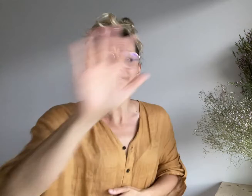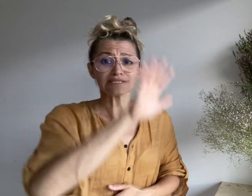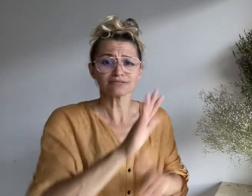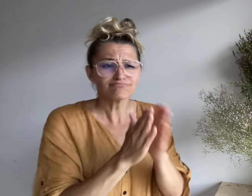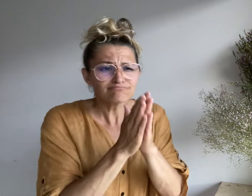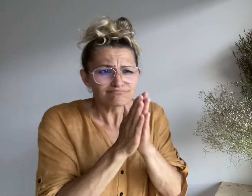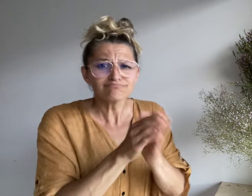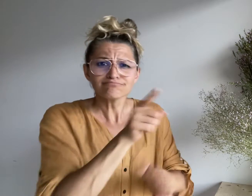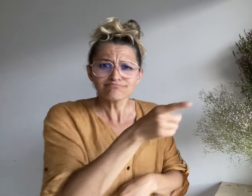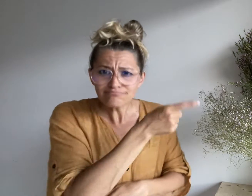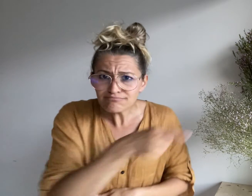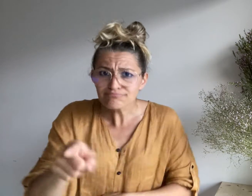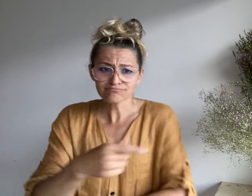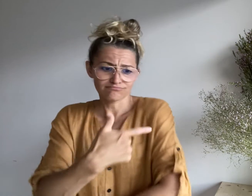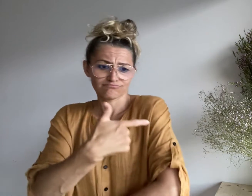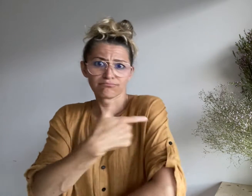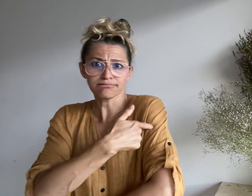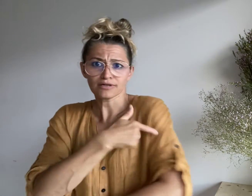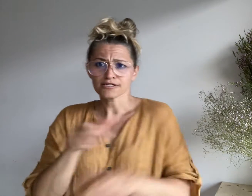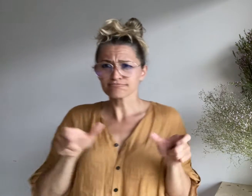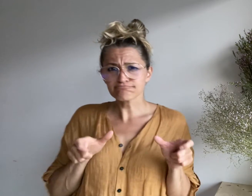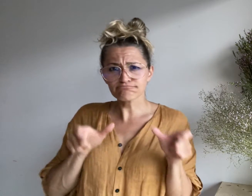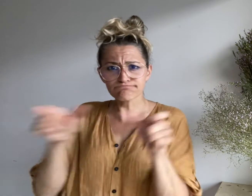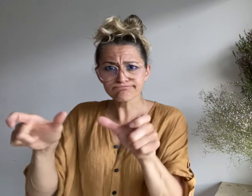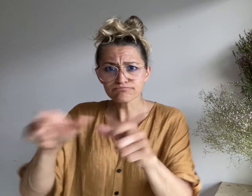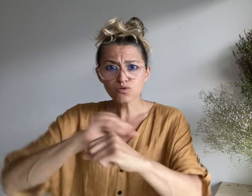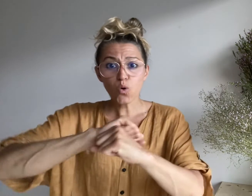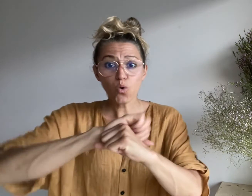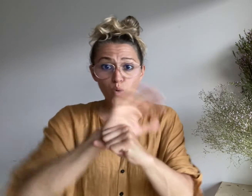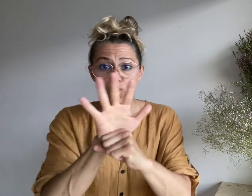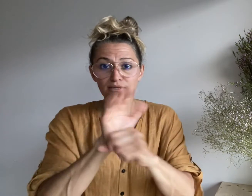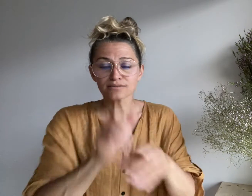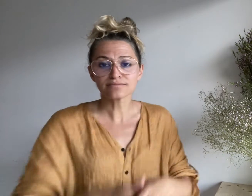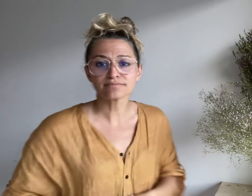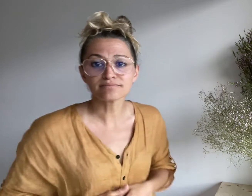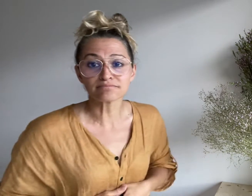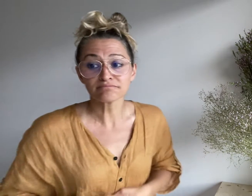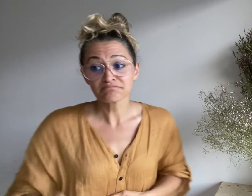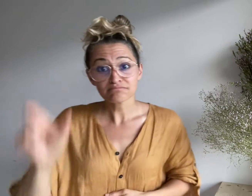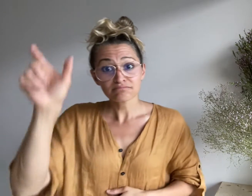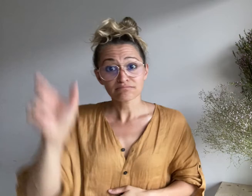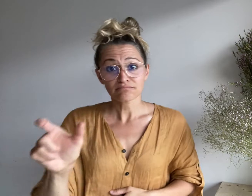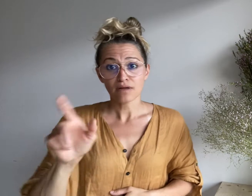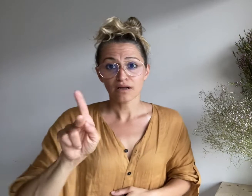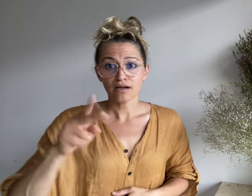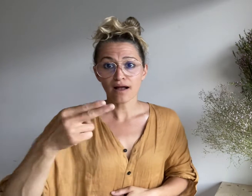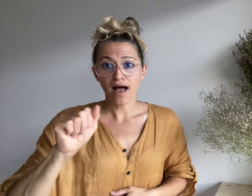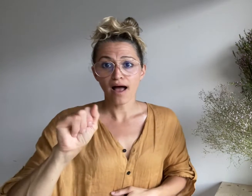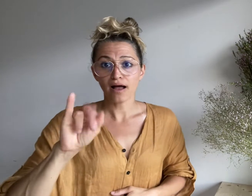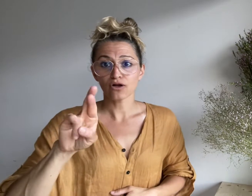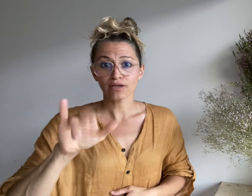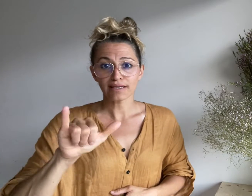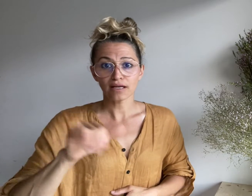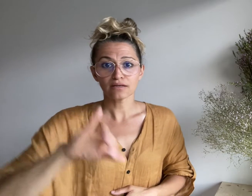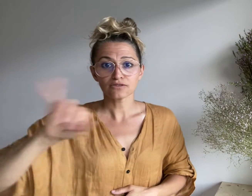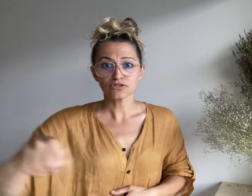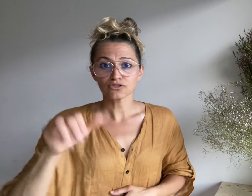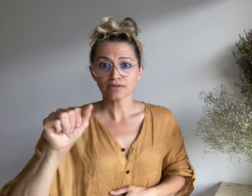with disabilities to get vaccinated against COVID-19.